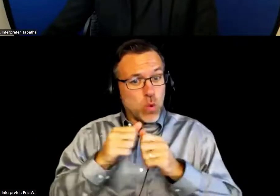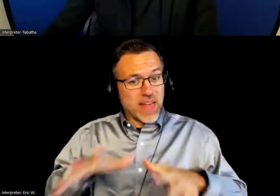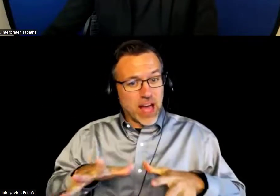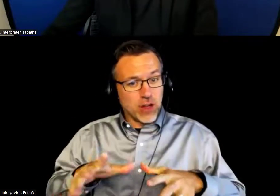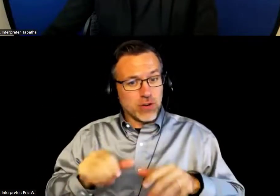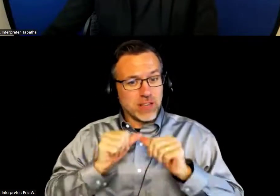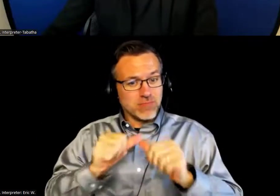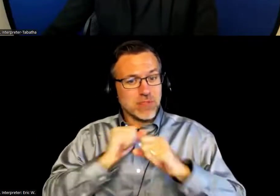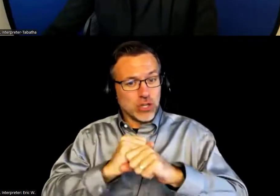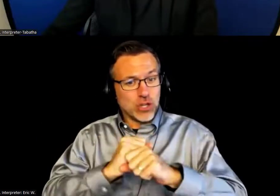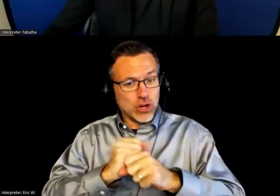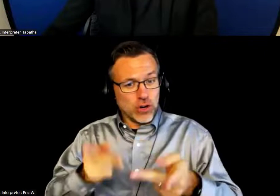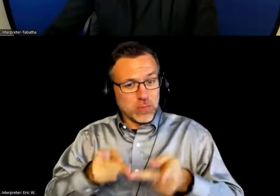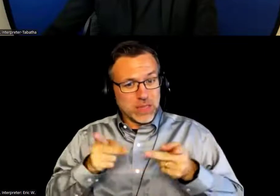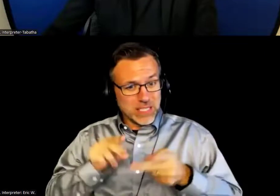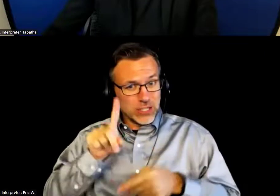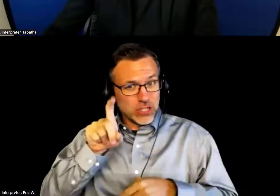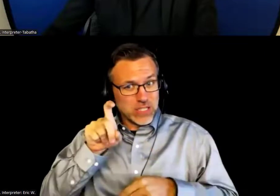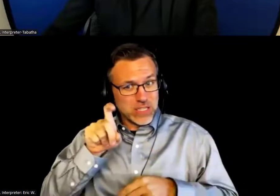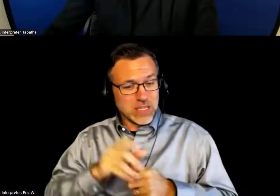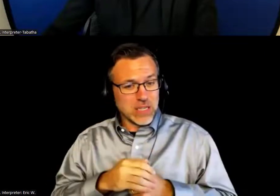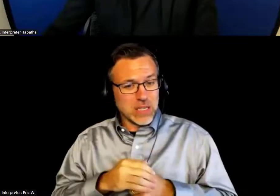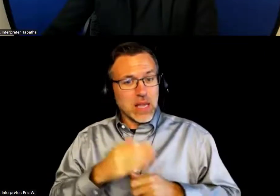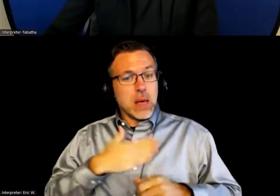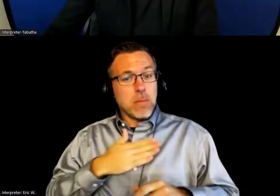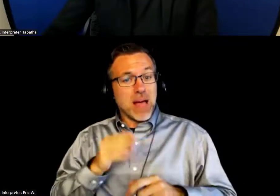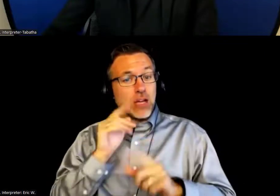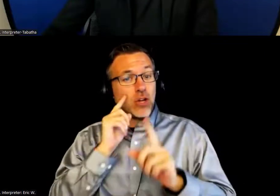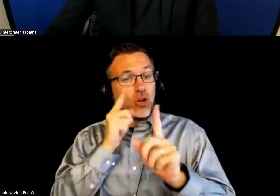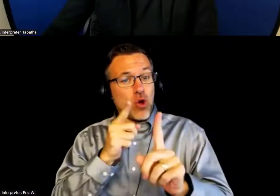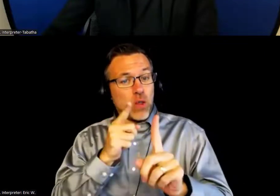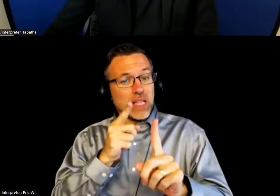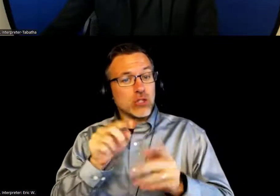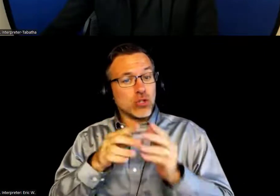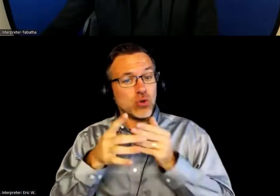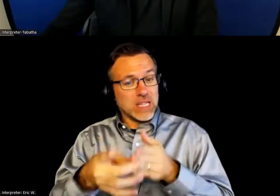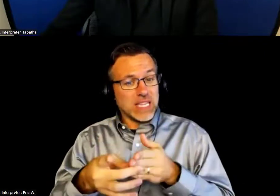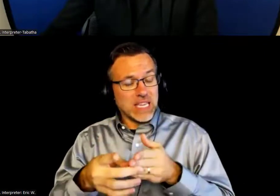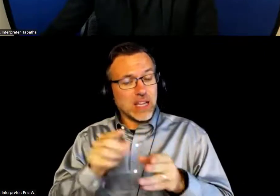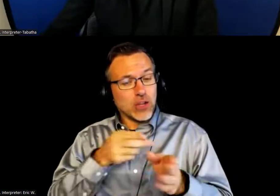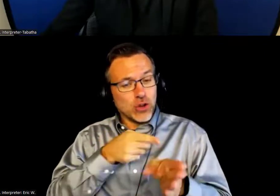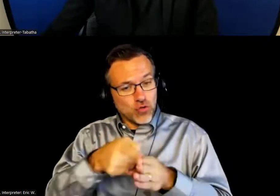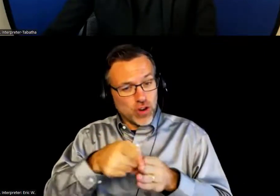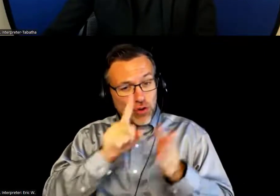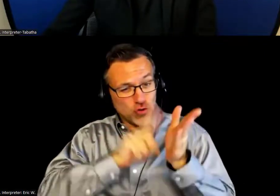My intention is to lead a career in research, though my placement is still unknown.